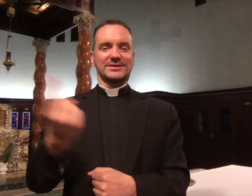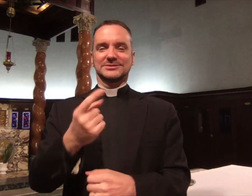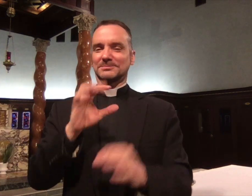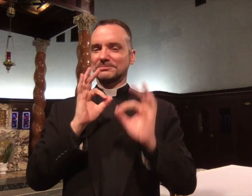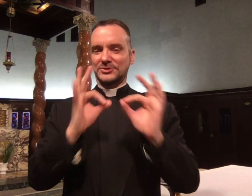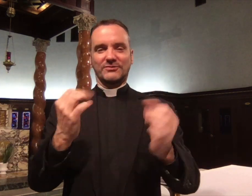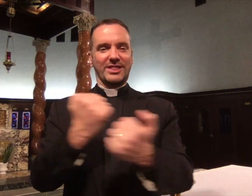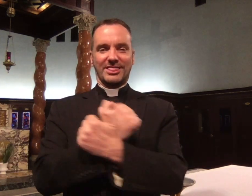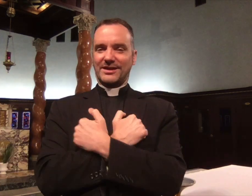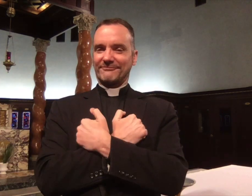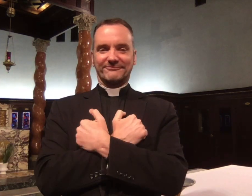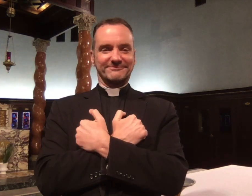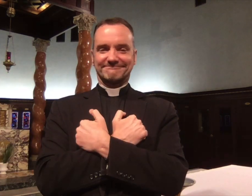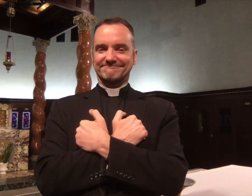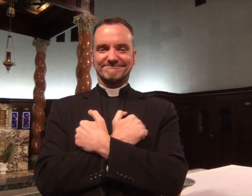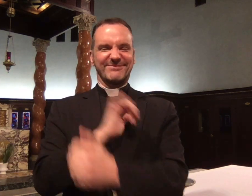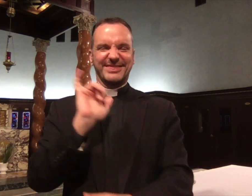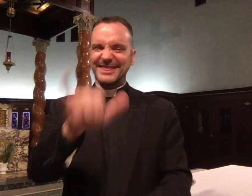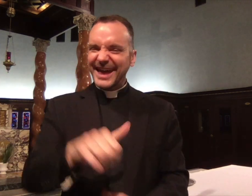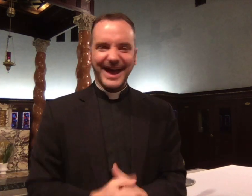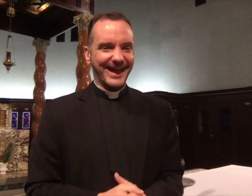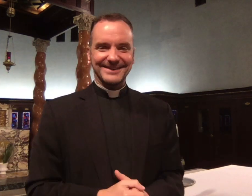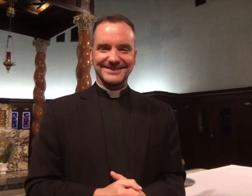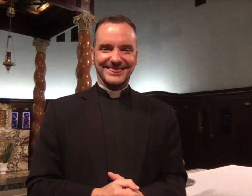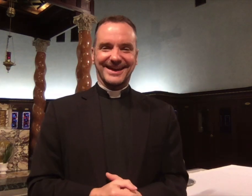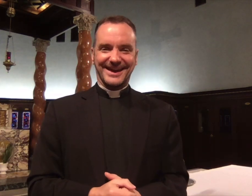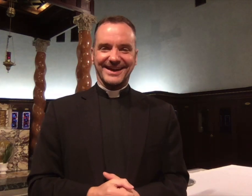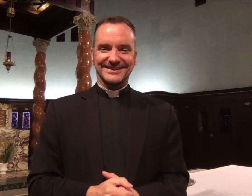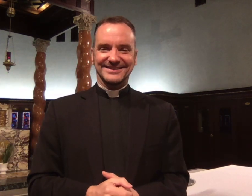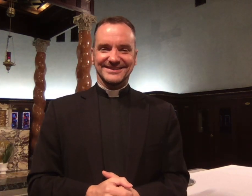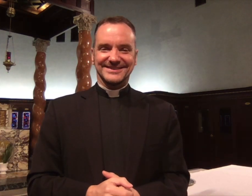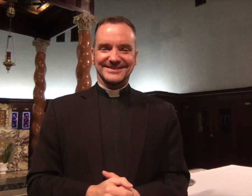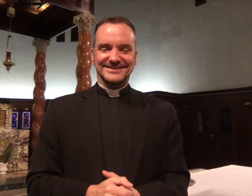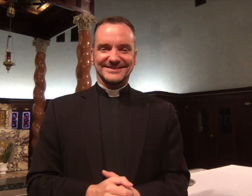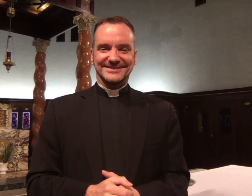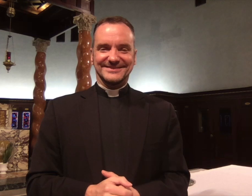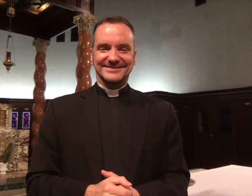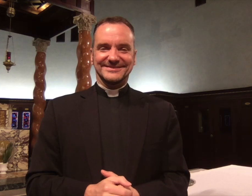I think about the key ingredients in that meal, and really what it boils down